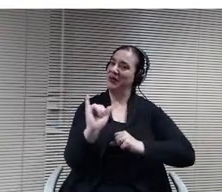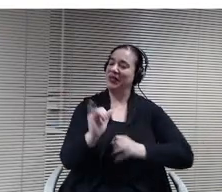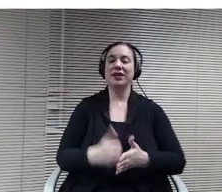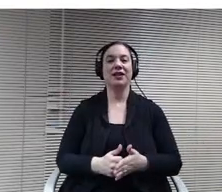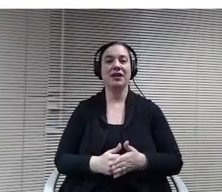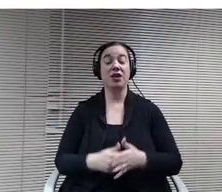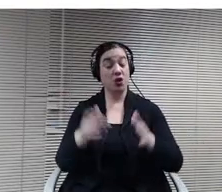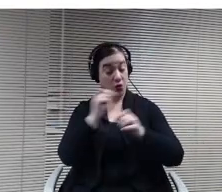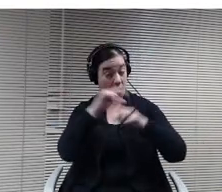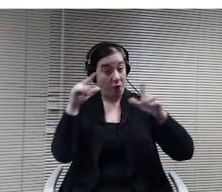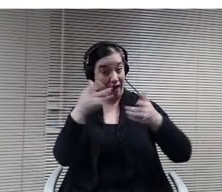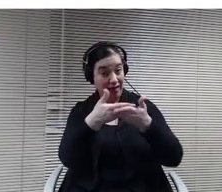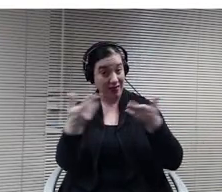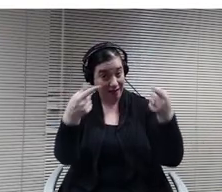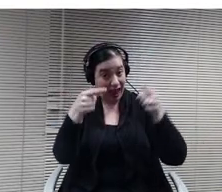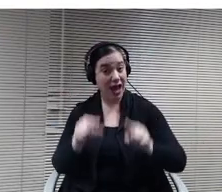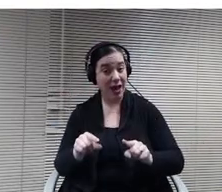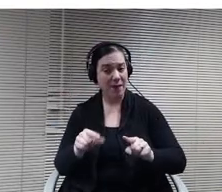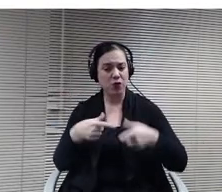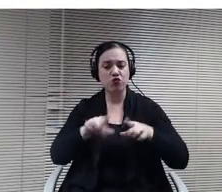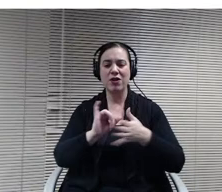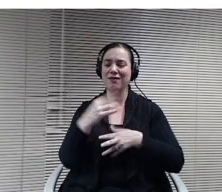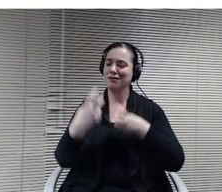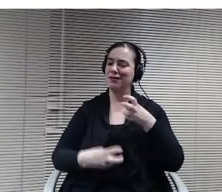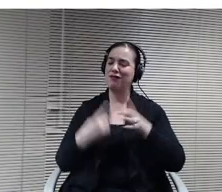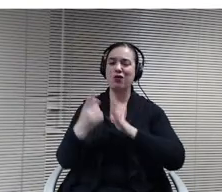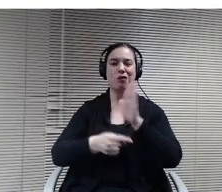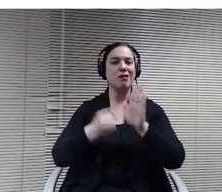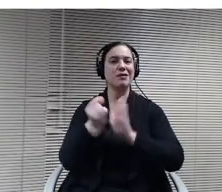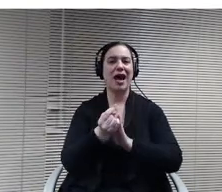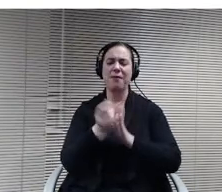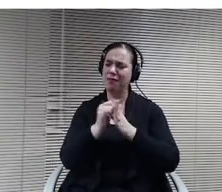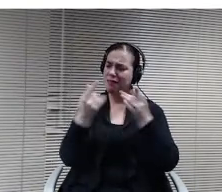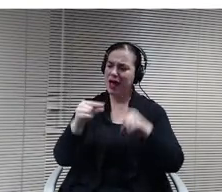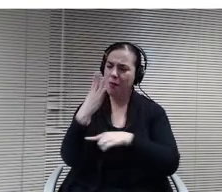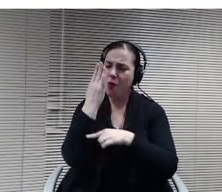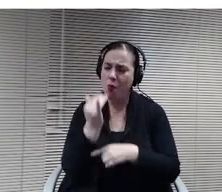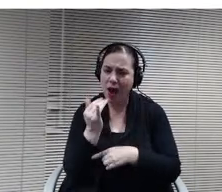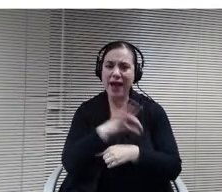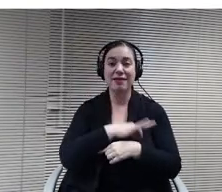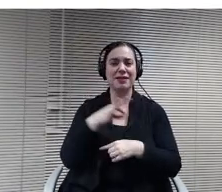happens when you have a great staff that knows how to innovate, integrate District that knows how to support and